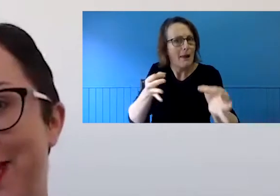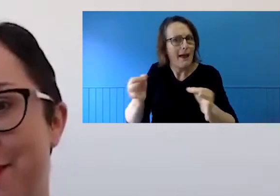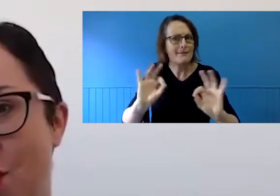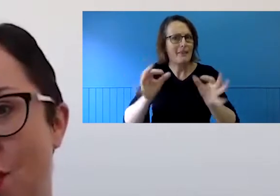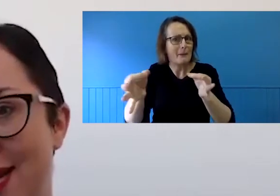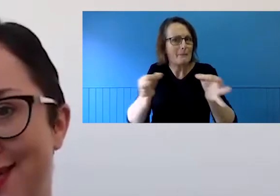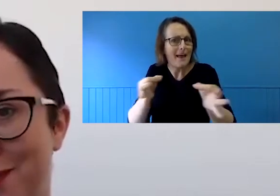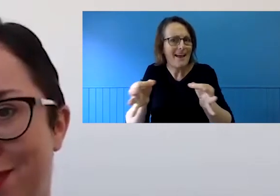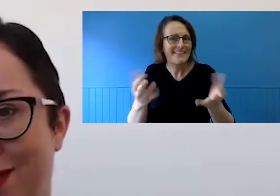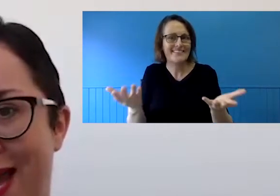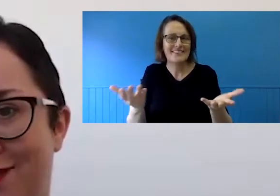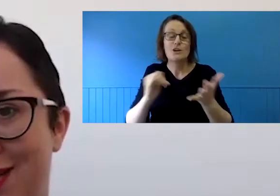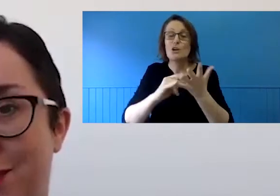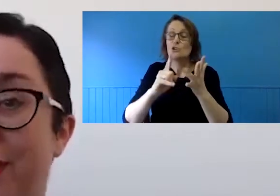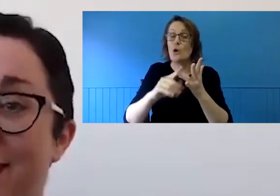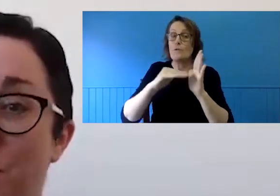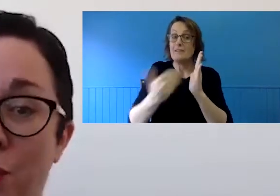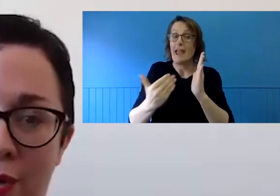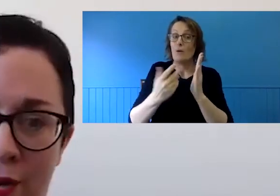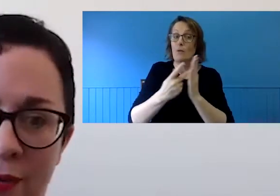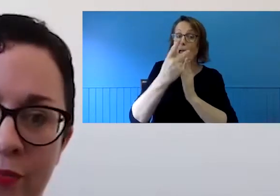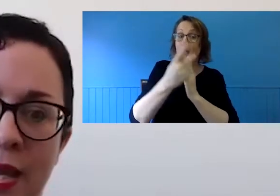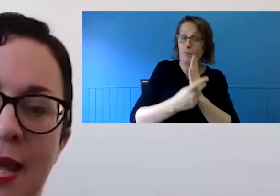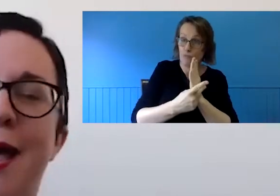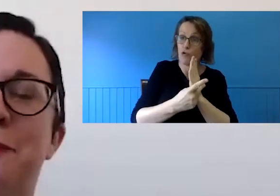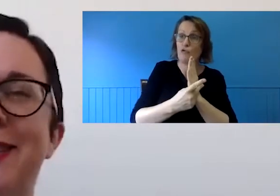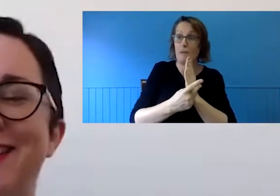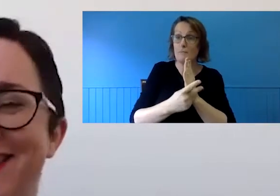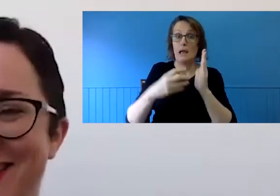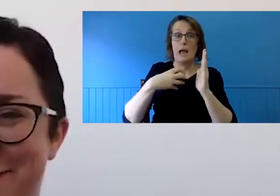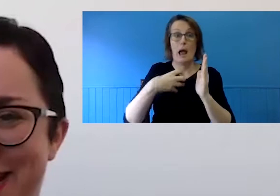more accessible and flexibility than they were but that doesn't yet mean